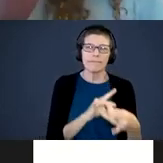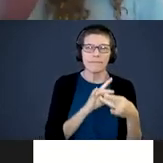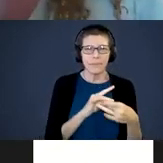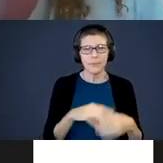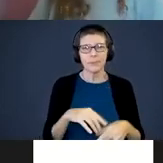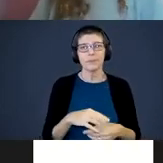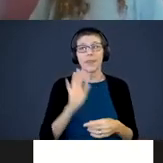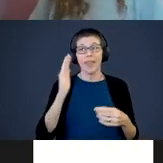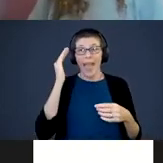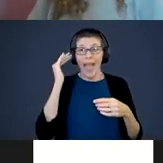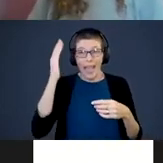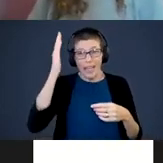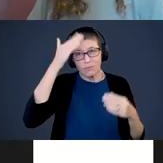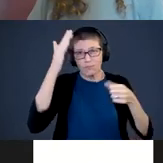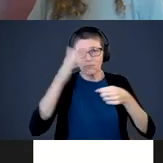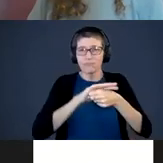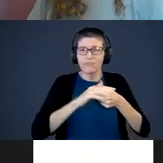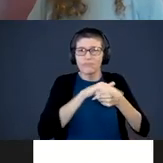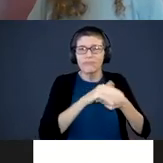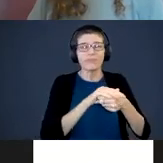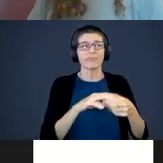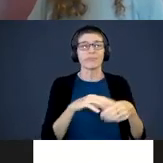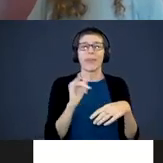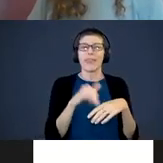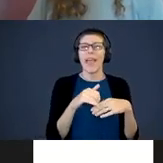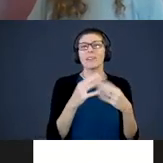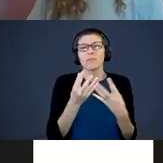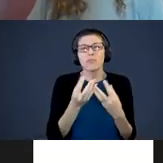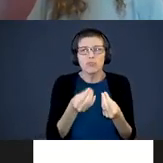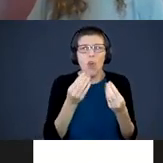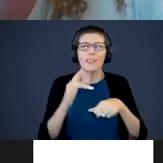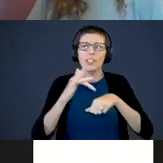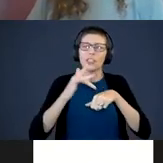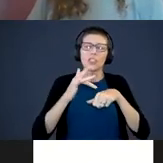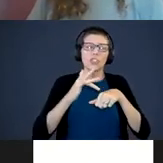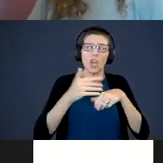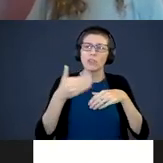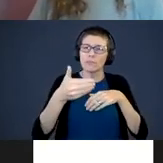head, that gentle comforting touch throughout the day. If the baby is stressed out or in a